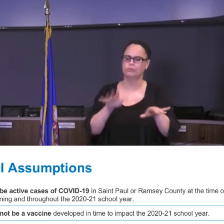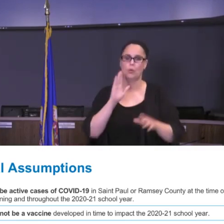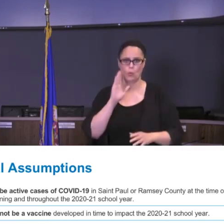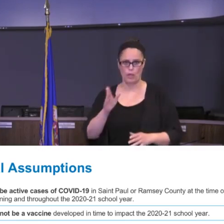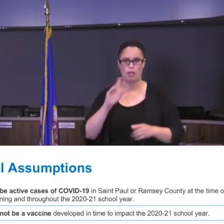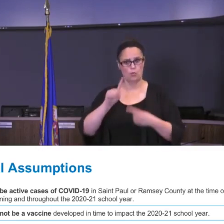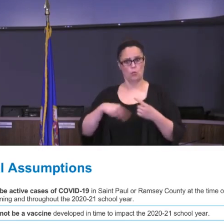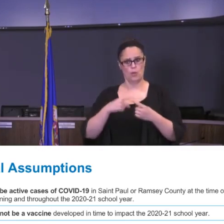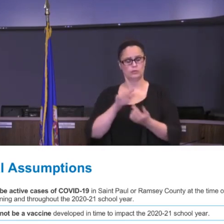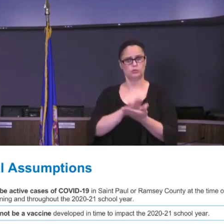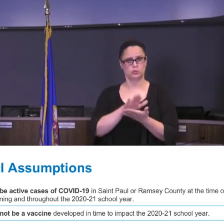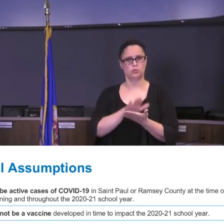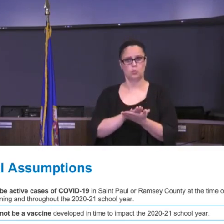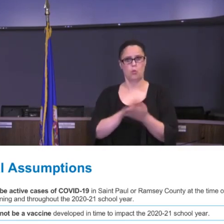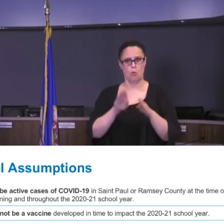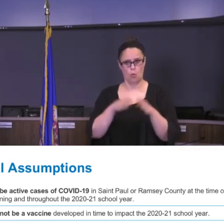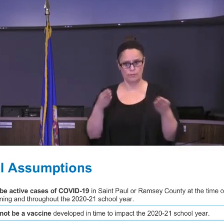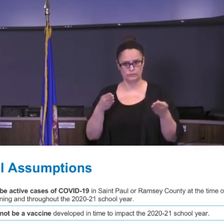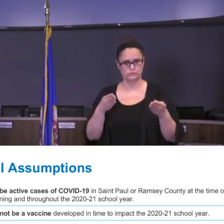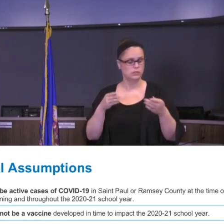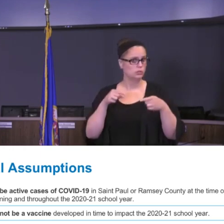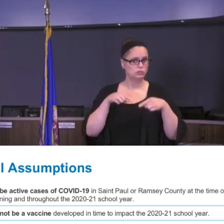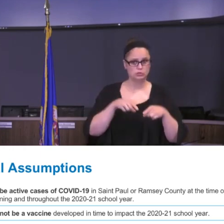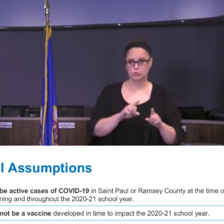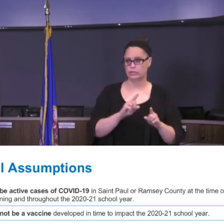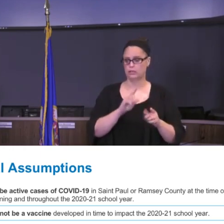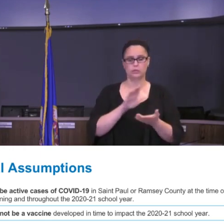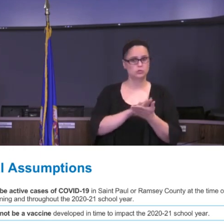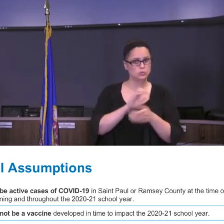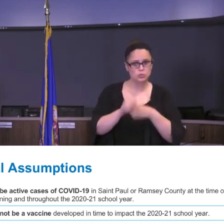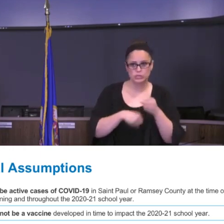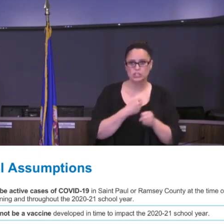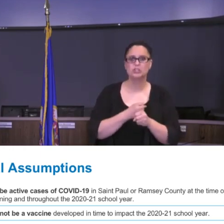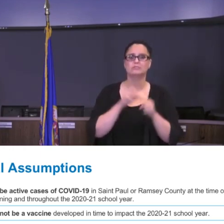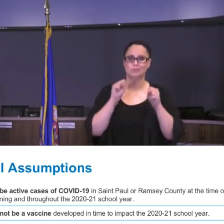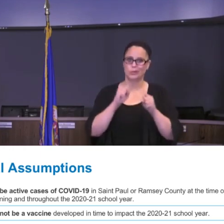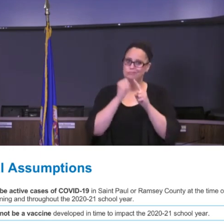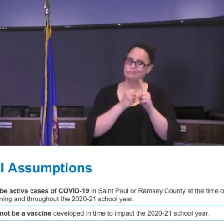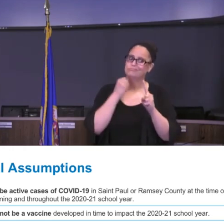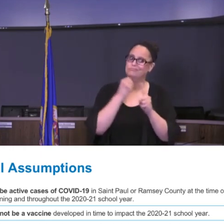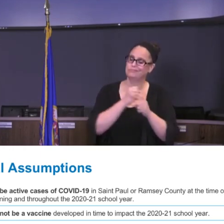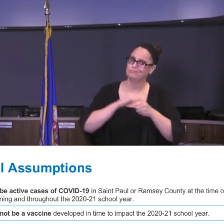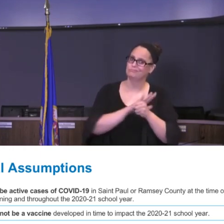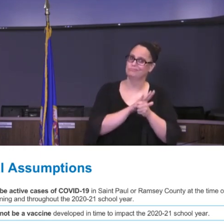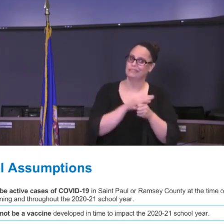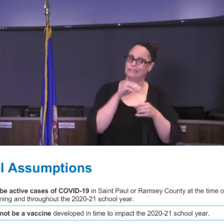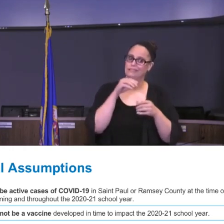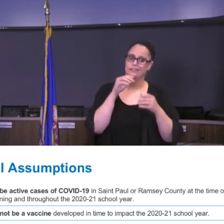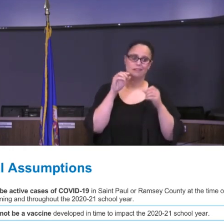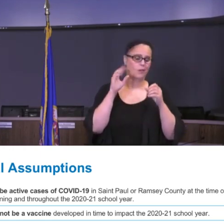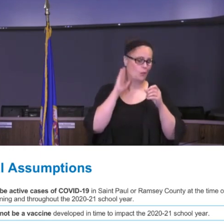school opening and throughout the 2020-21 school year. There will be increased absenteeism and extended